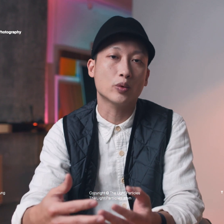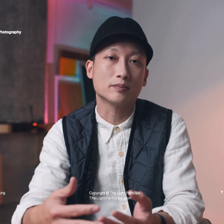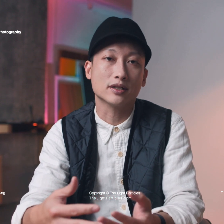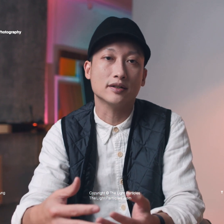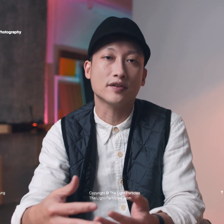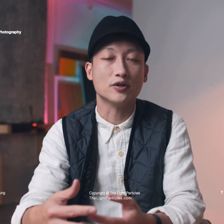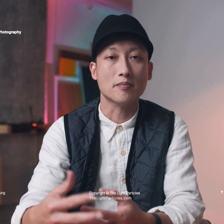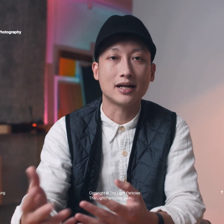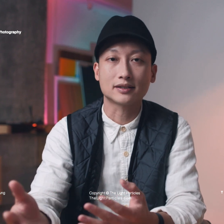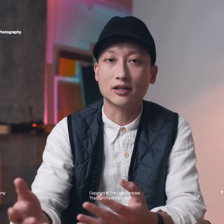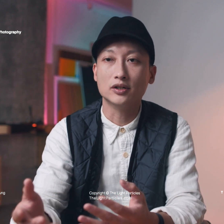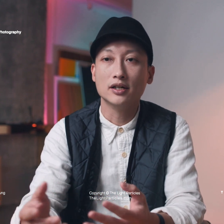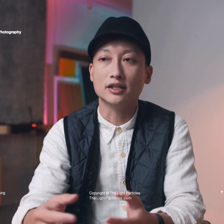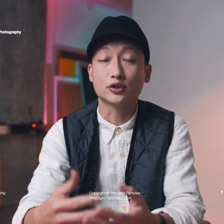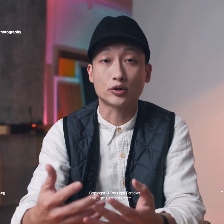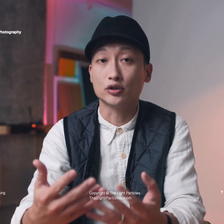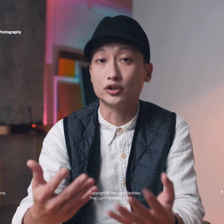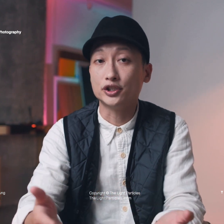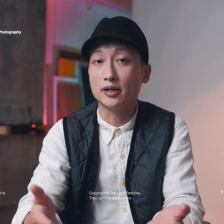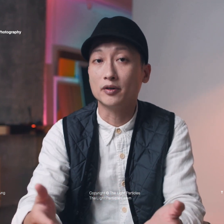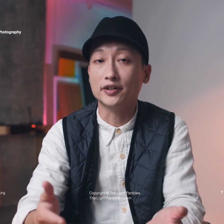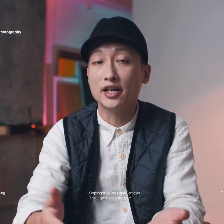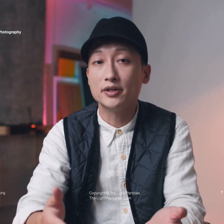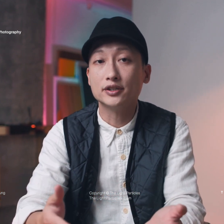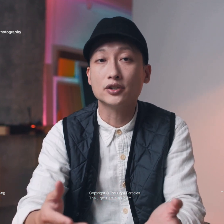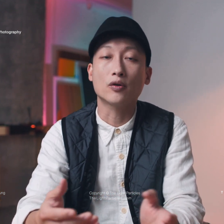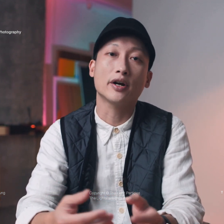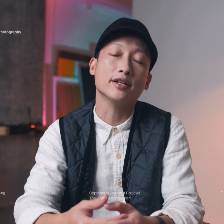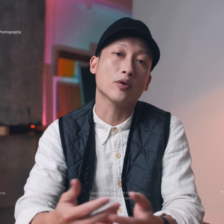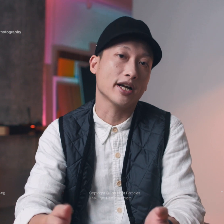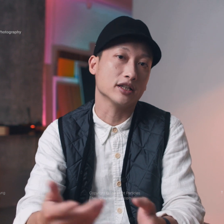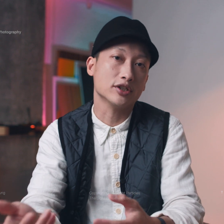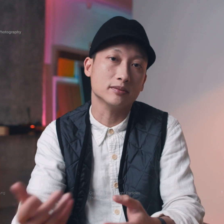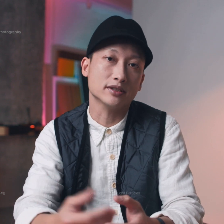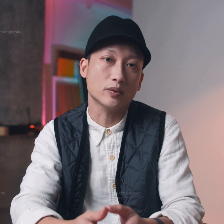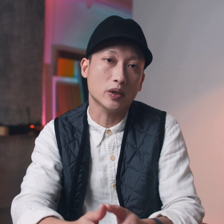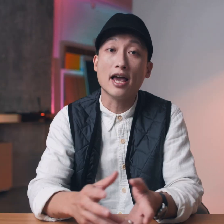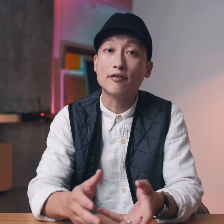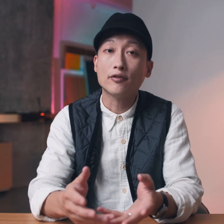old website that you mask out a circular shape of an image or any organic shapes as well every